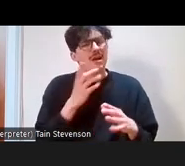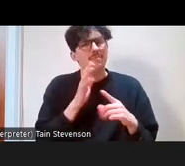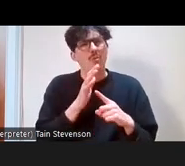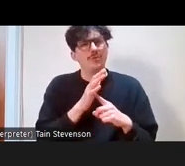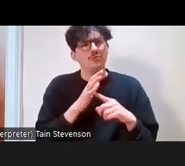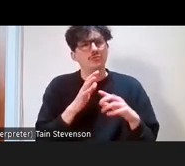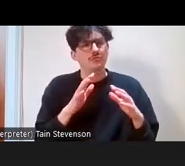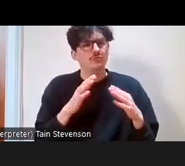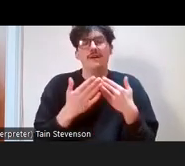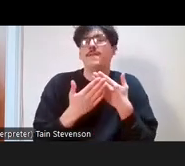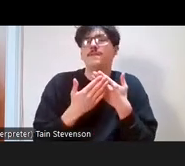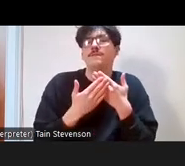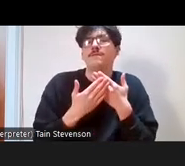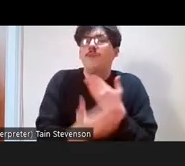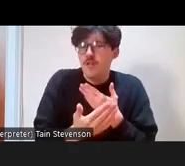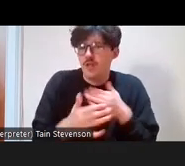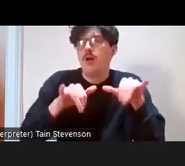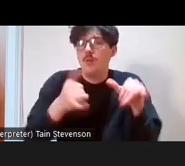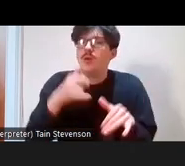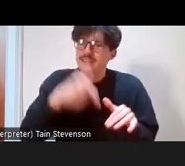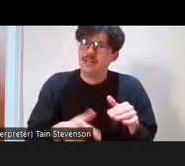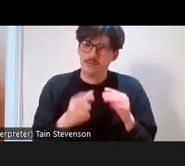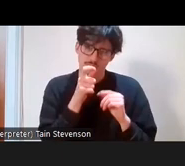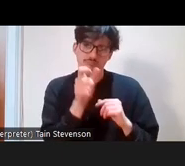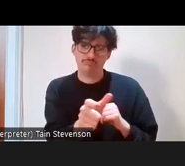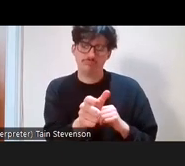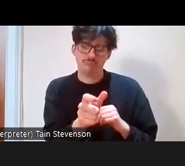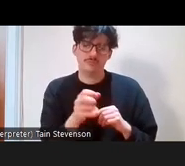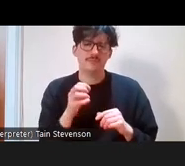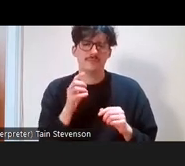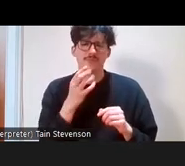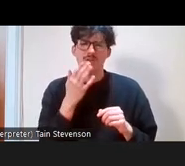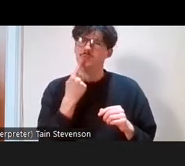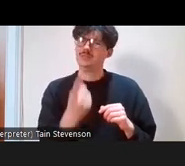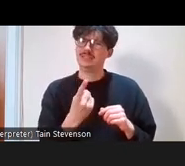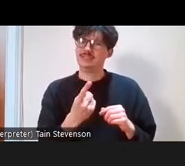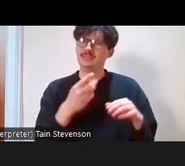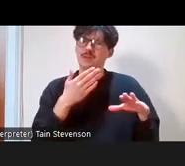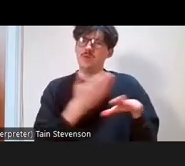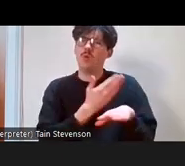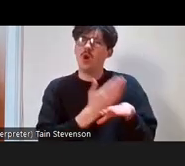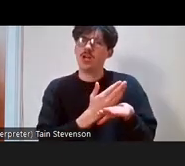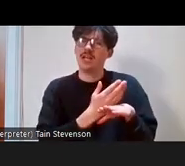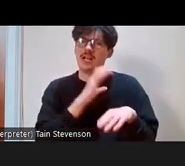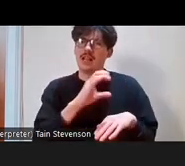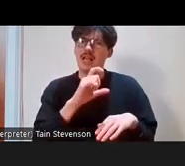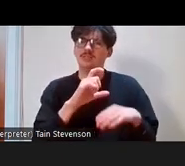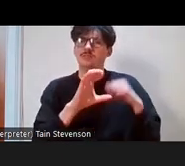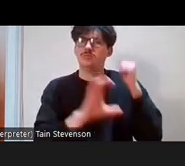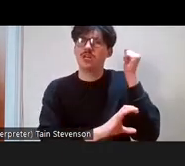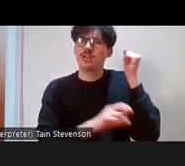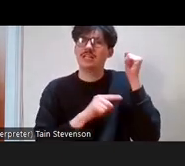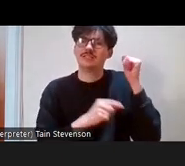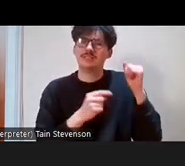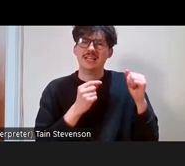for us to remember that when we talk about being working class, it is about low economic capital,